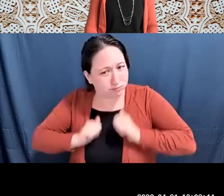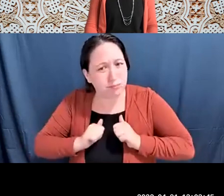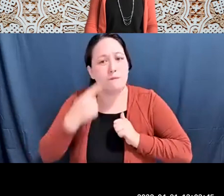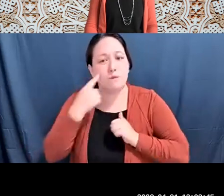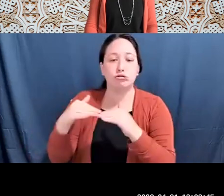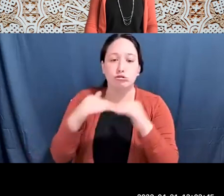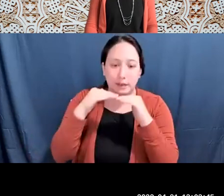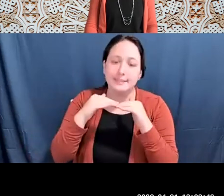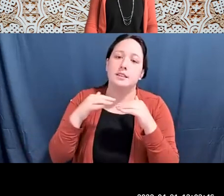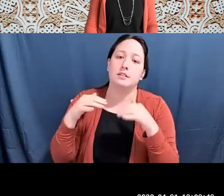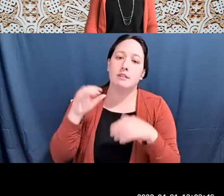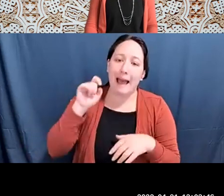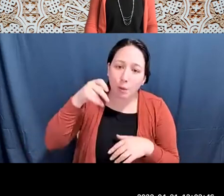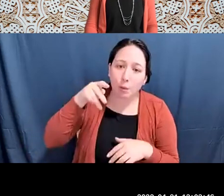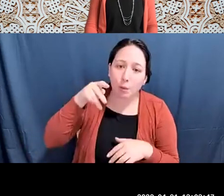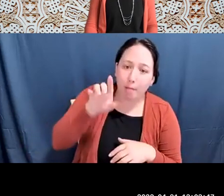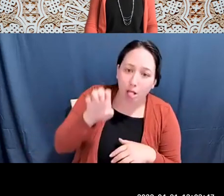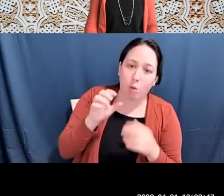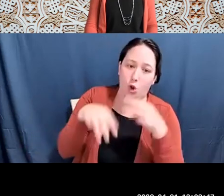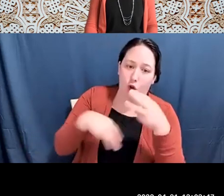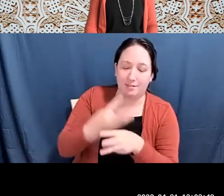Katherine Michel: Thank you again for joining us, I'll now hand it over for introductions.